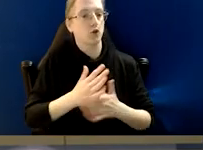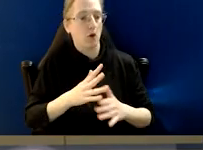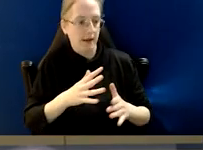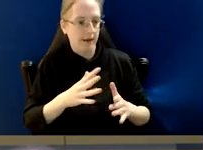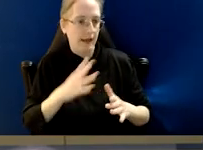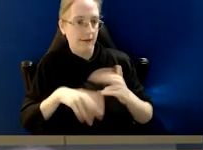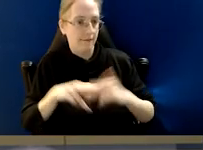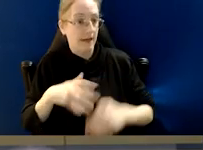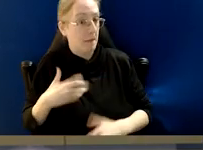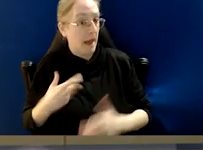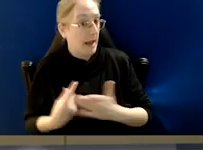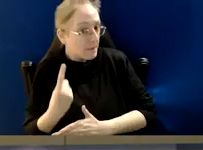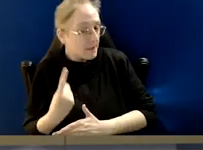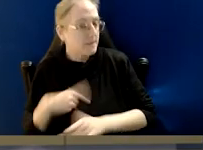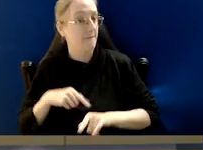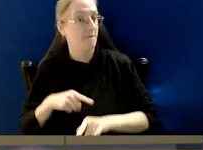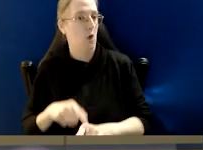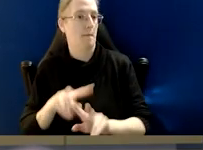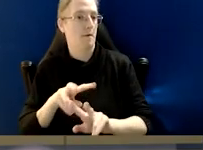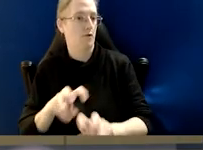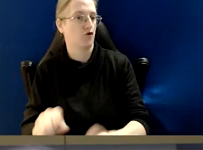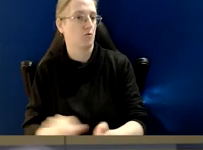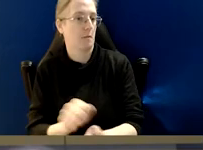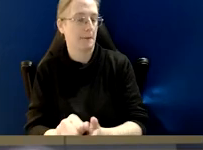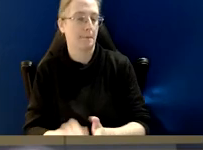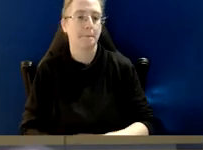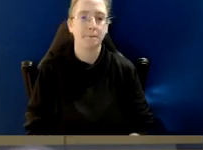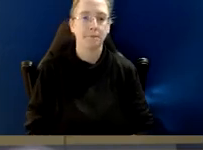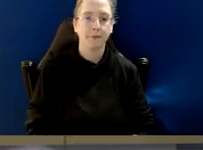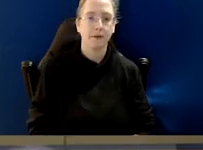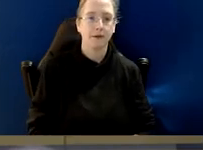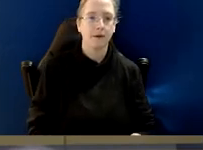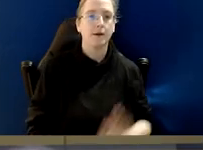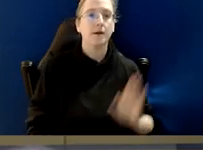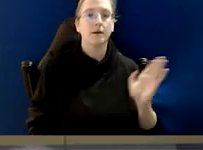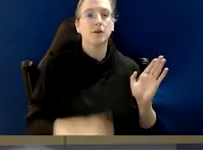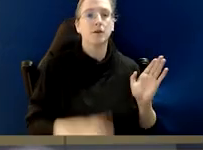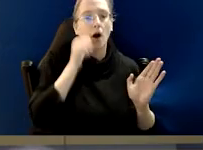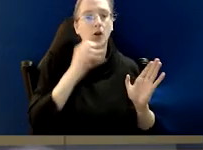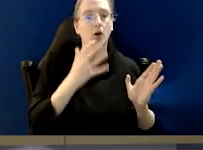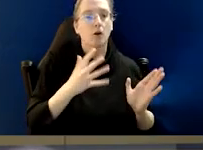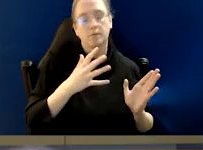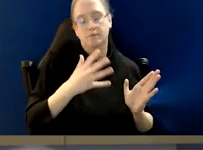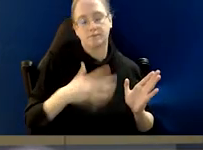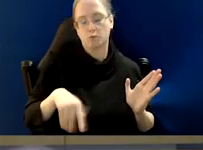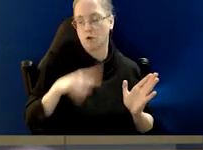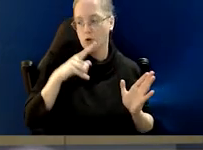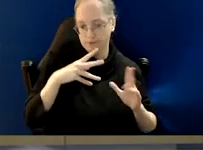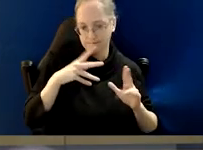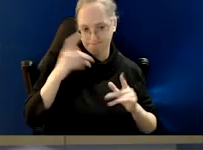And Paul, at the national level, I mean, everyone's really conscious about the Robodebt Royal Commission findings,